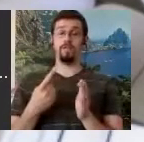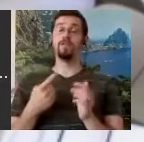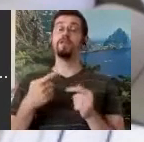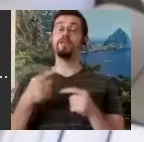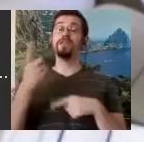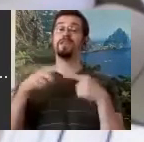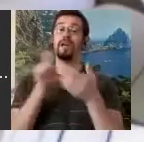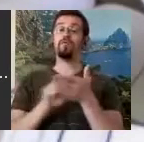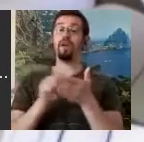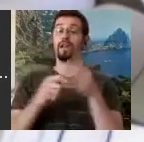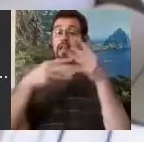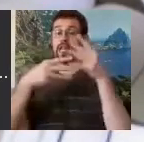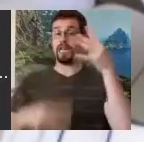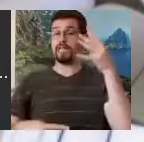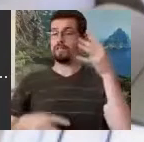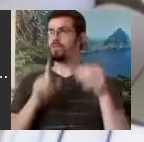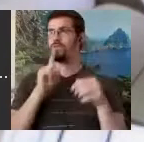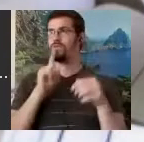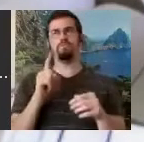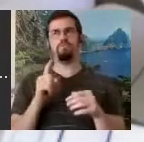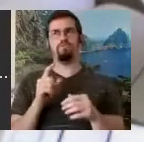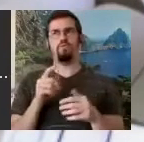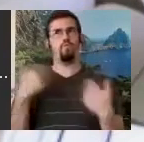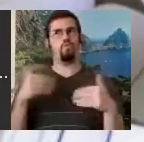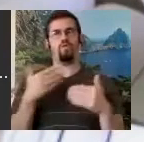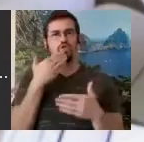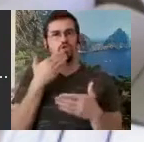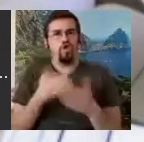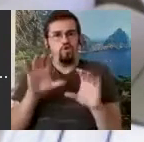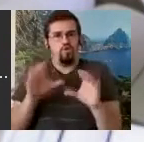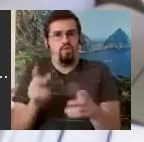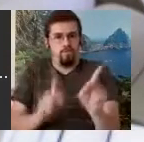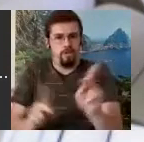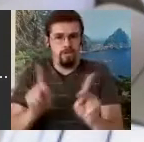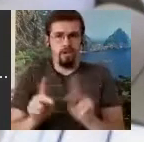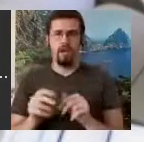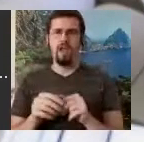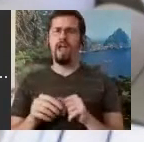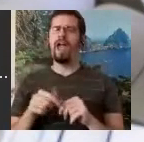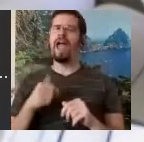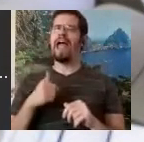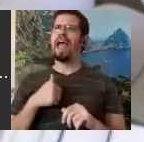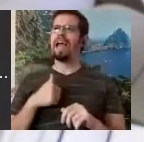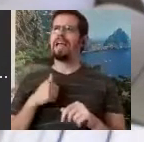meaningful group of people, I have found that I had trouble explaining why a